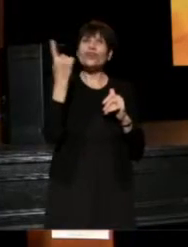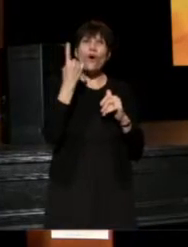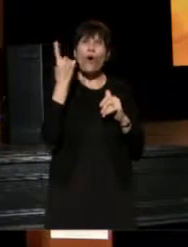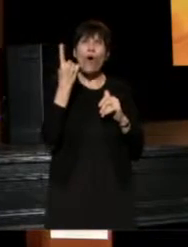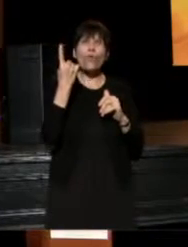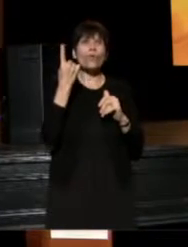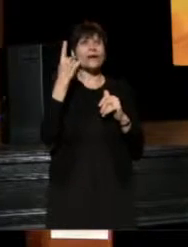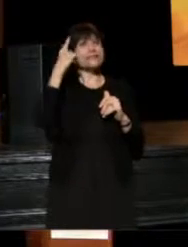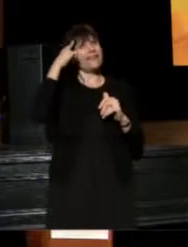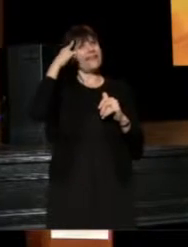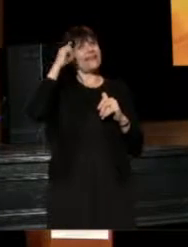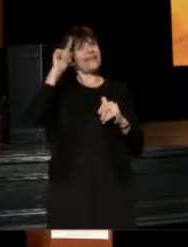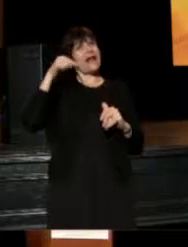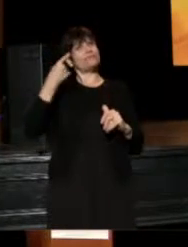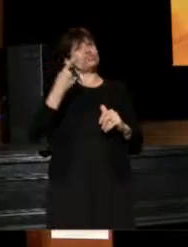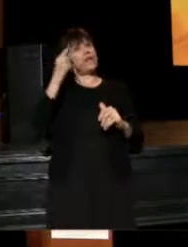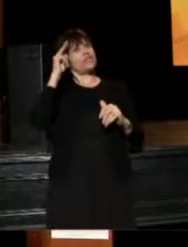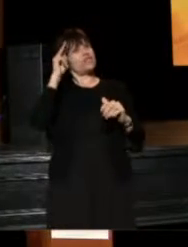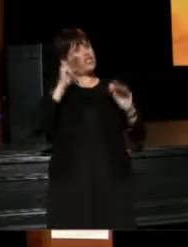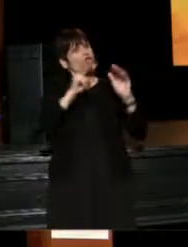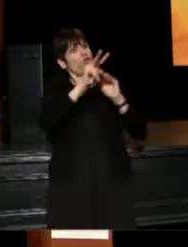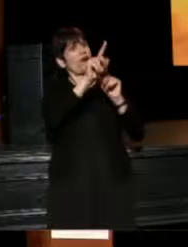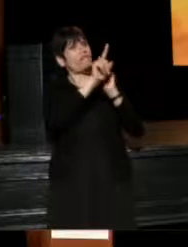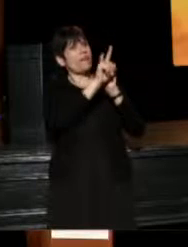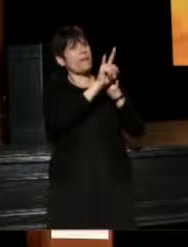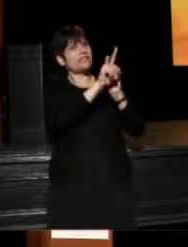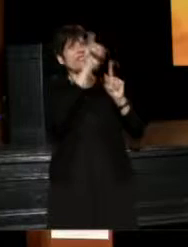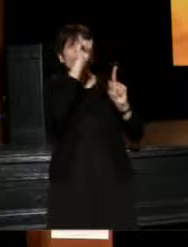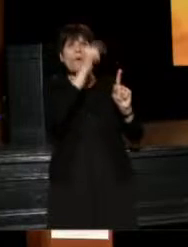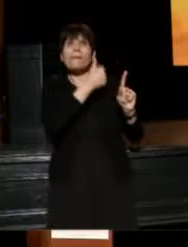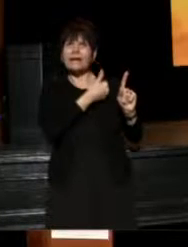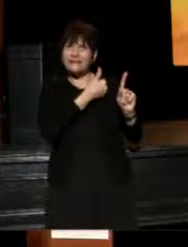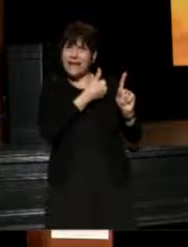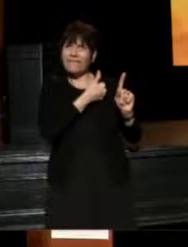that I'm just looking for mentors for myself as I create space